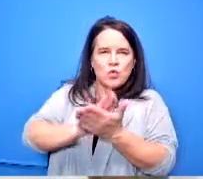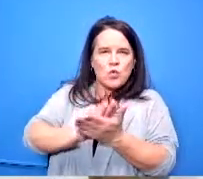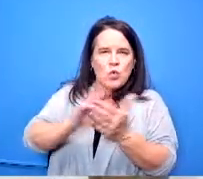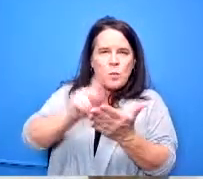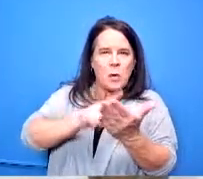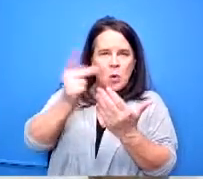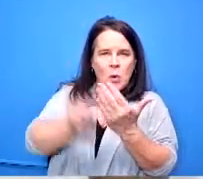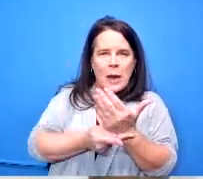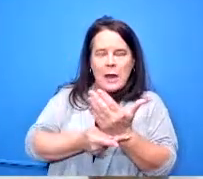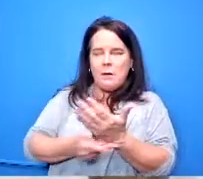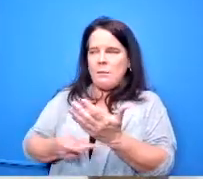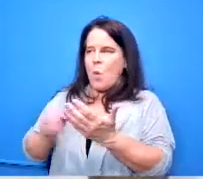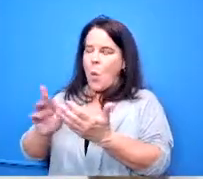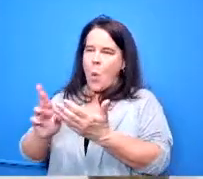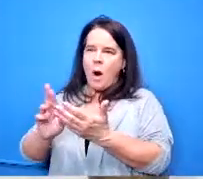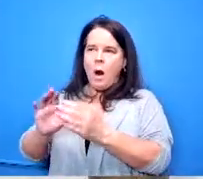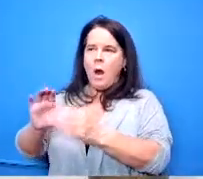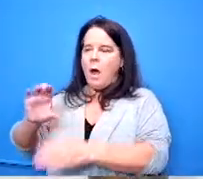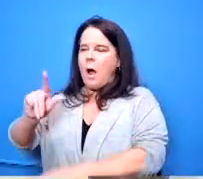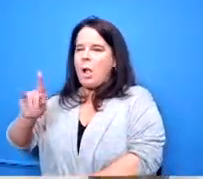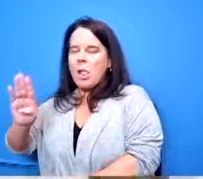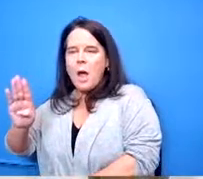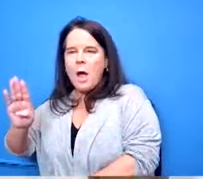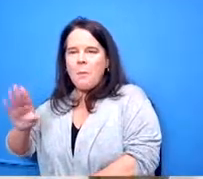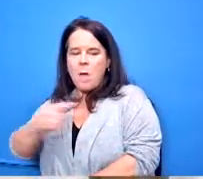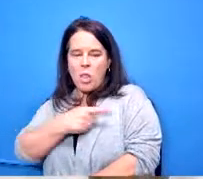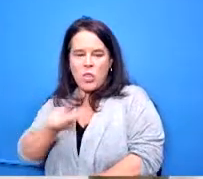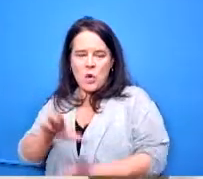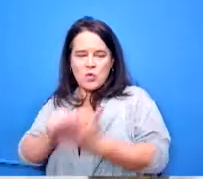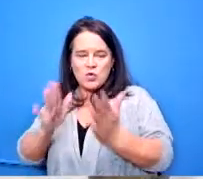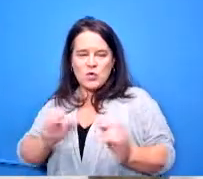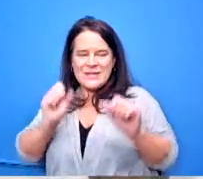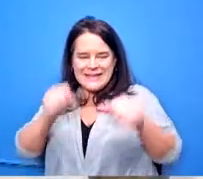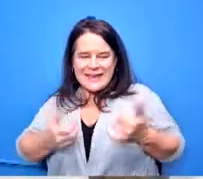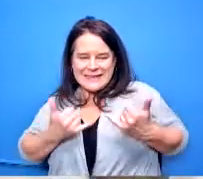so then that student or those students could still get a taste of that even if it's not